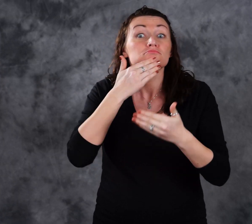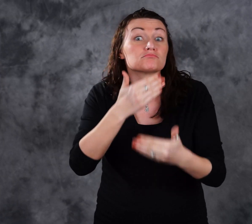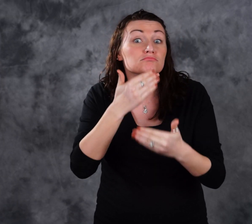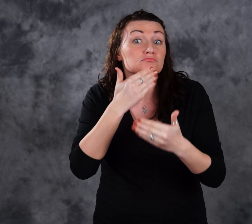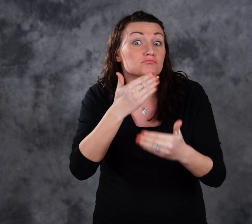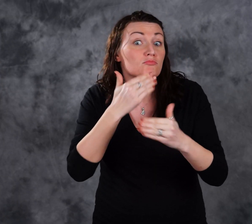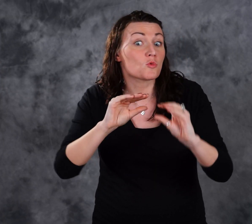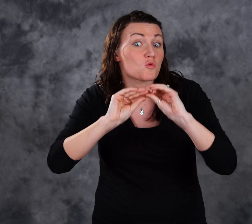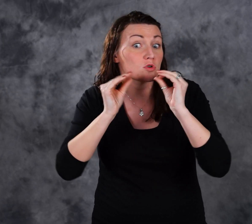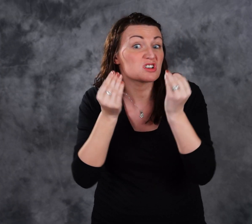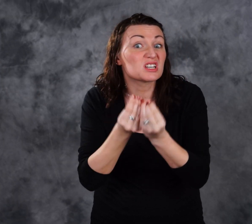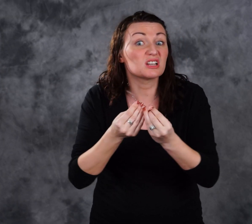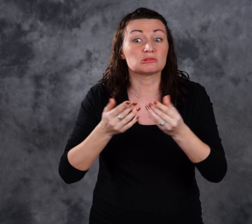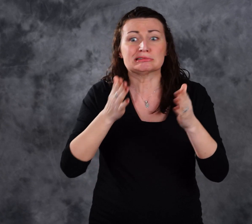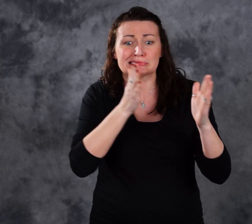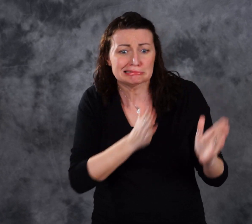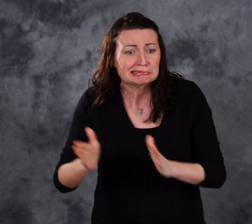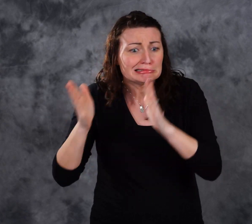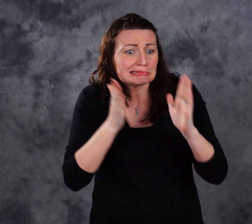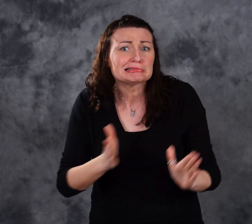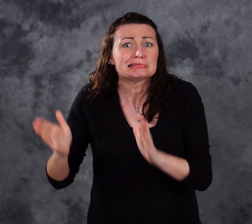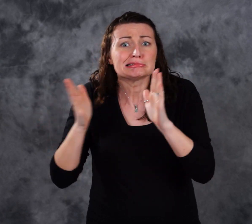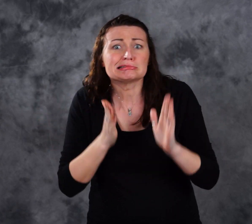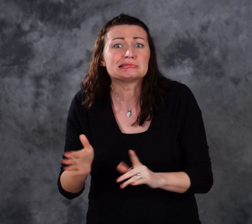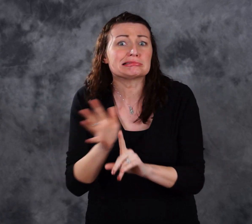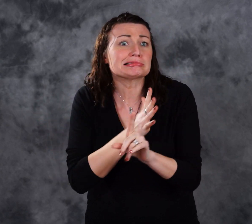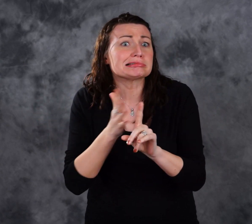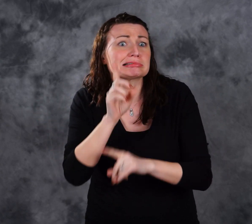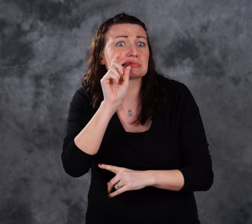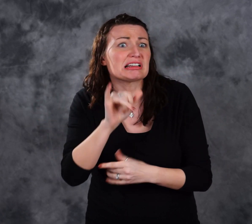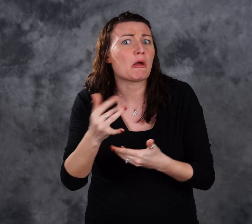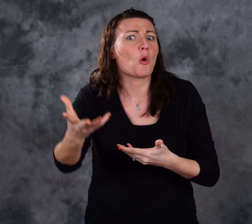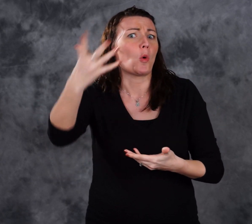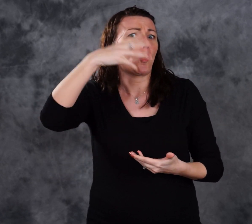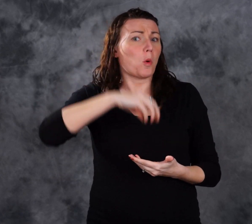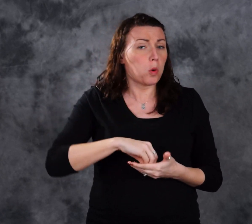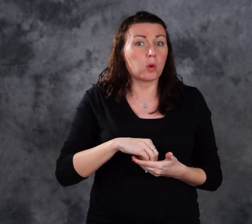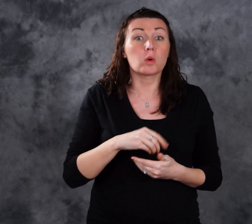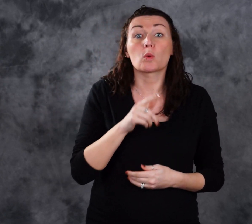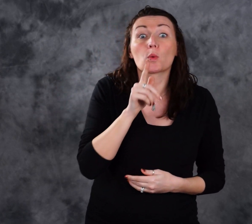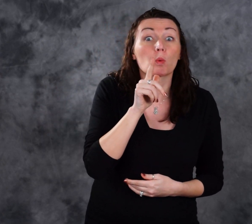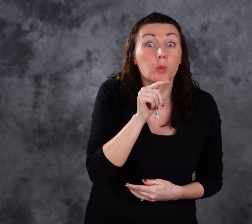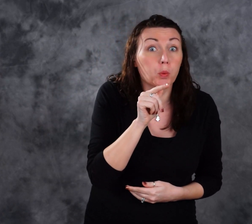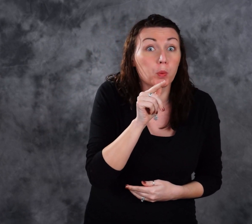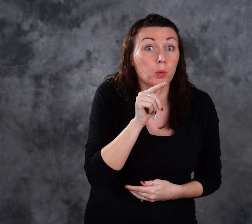Thank you to the organizations involved with planning Lobby Day. They are: